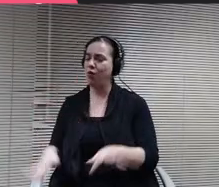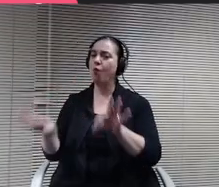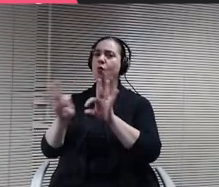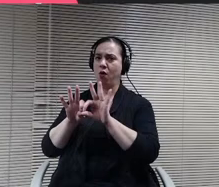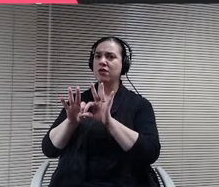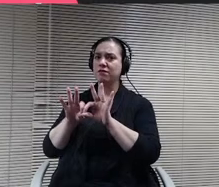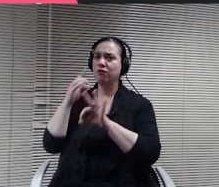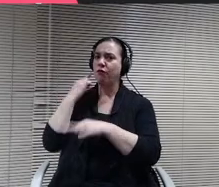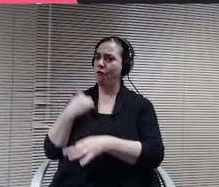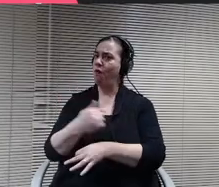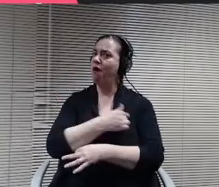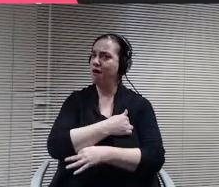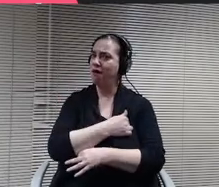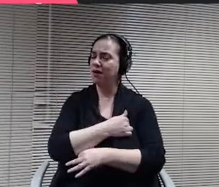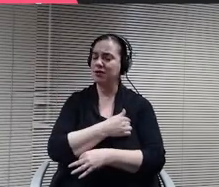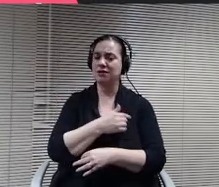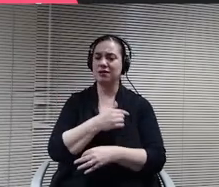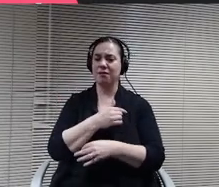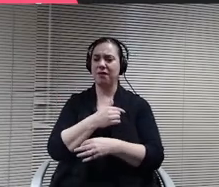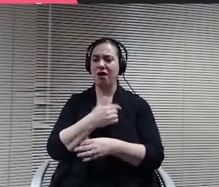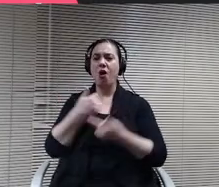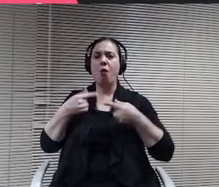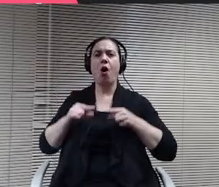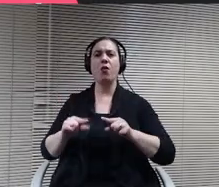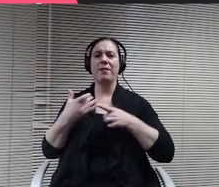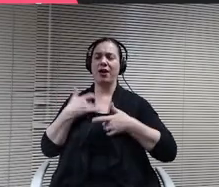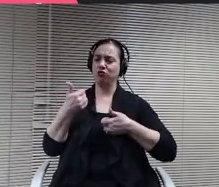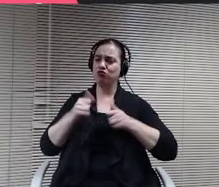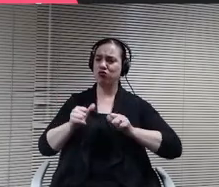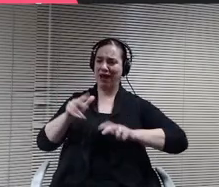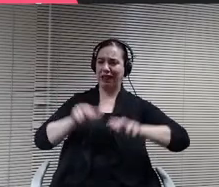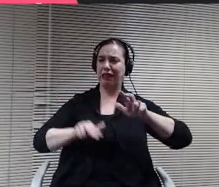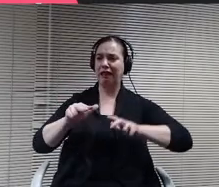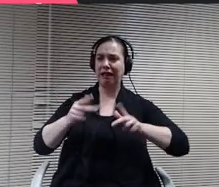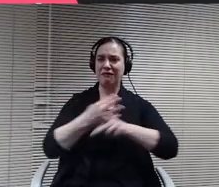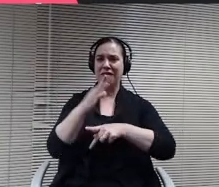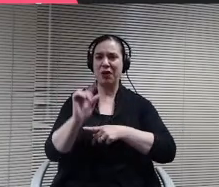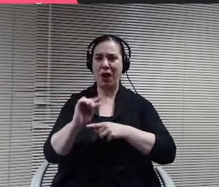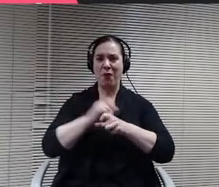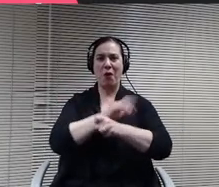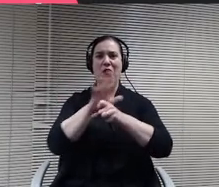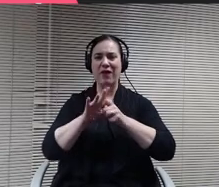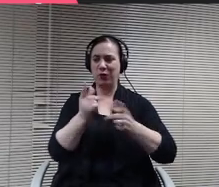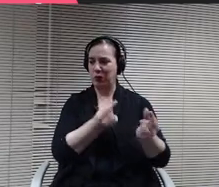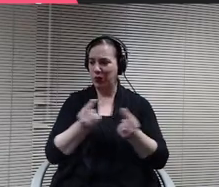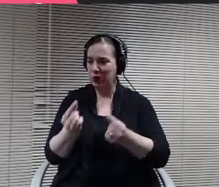so. I look forward to continuing to see John contribute to the board in the role of clerk.